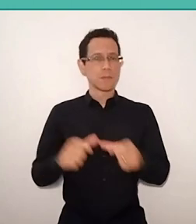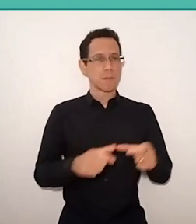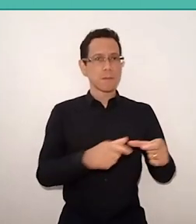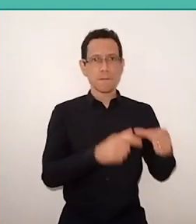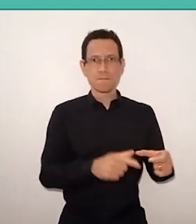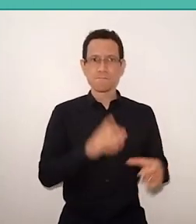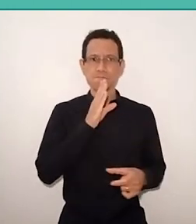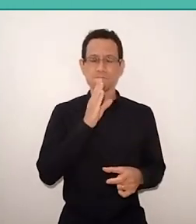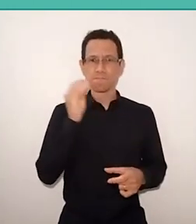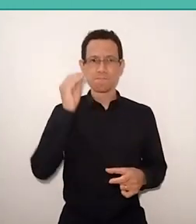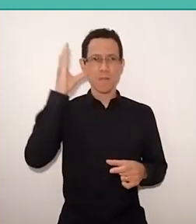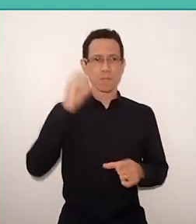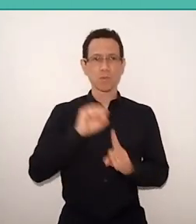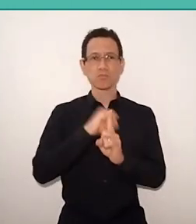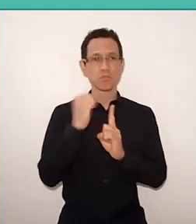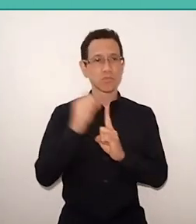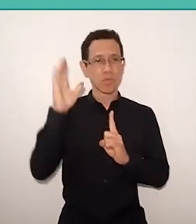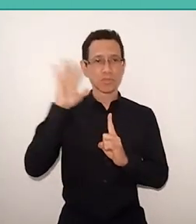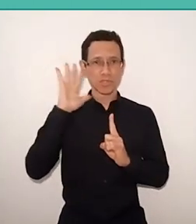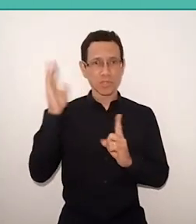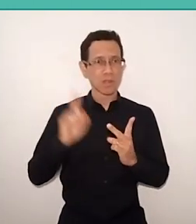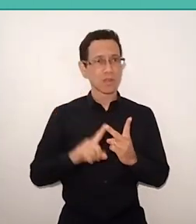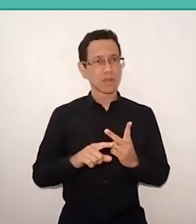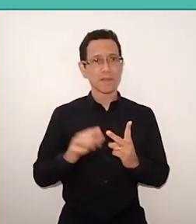in sociology, including in quantum physics,